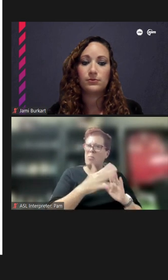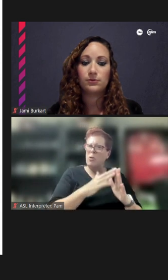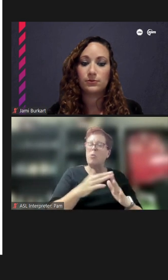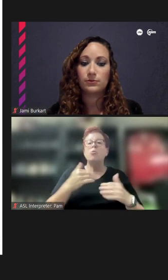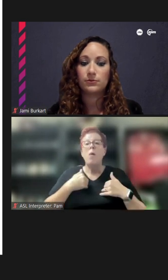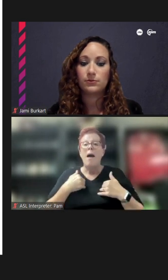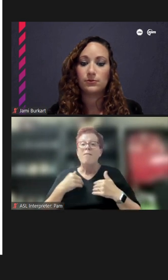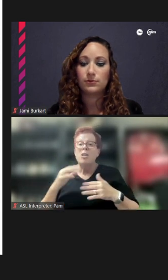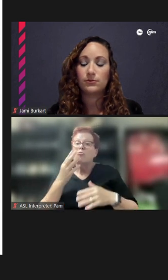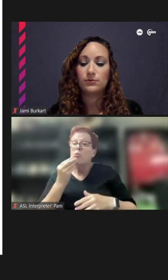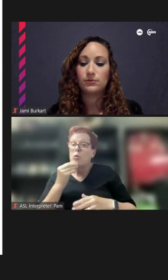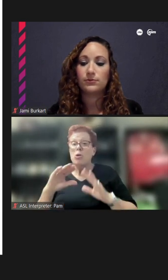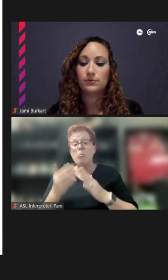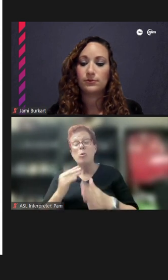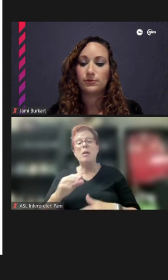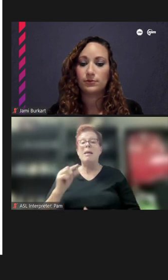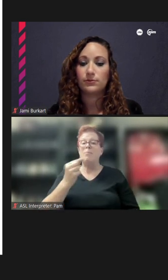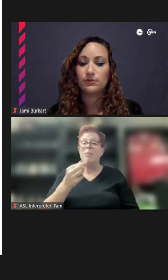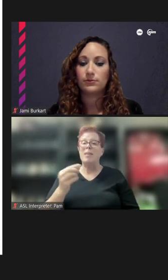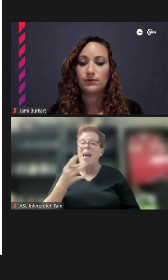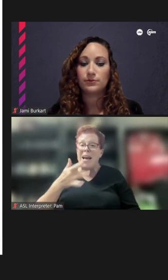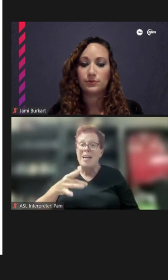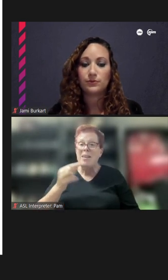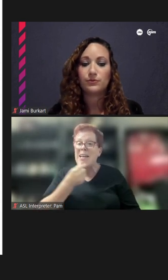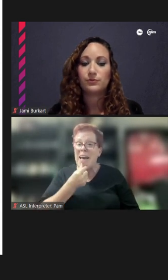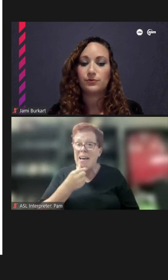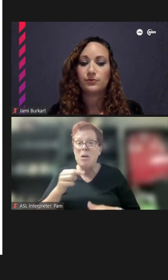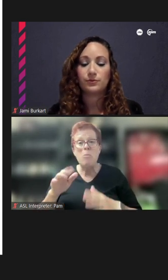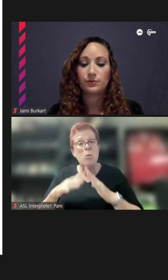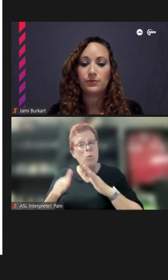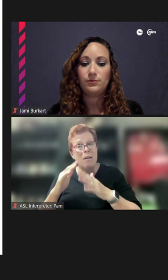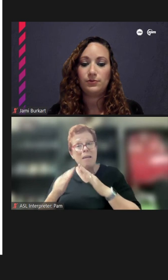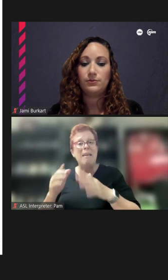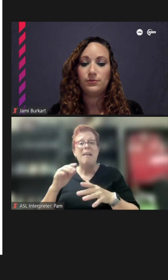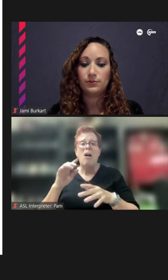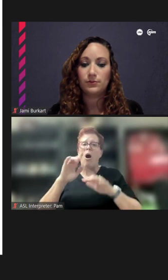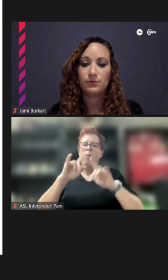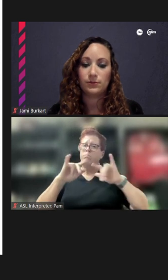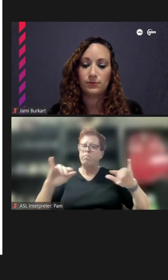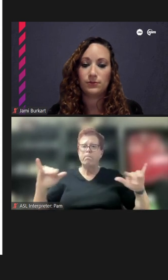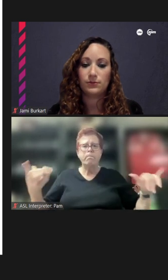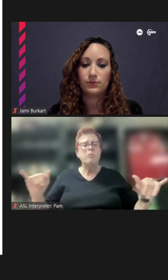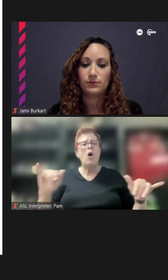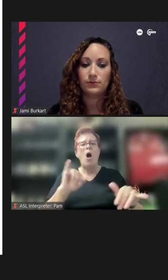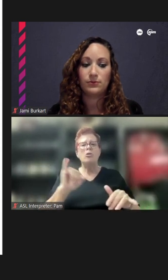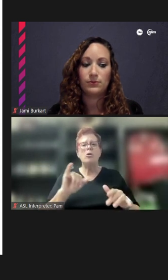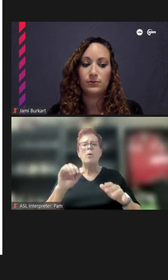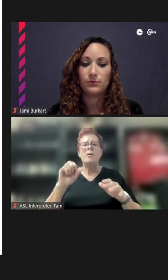community, you have all sorts of things going on, and, it also -- the station serves more than Argyle